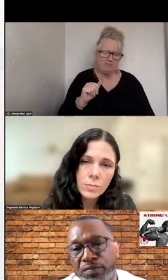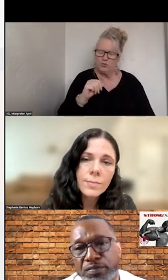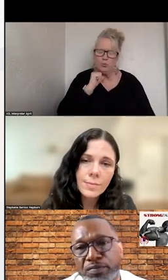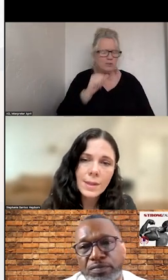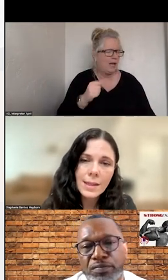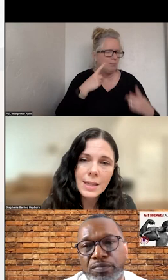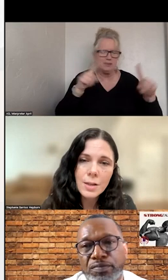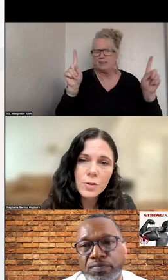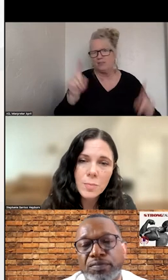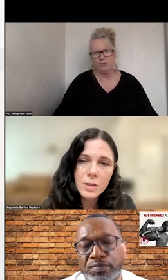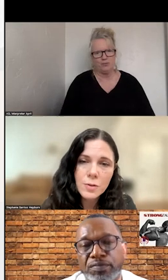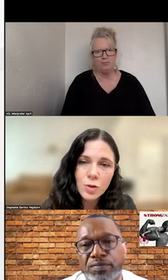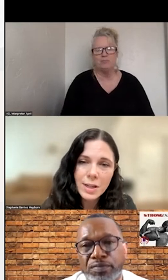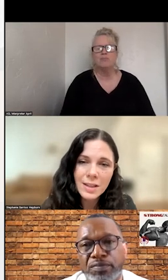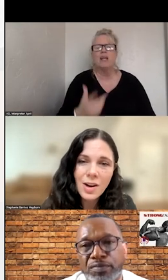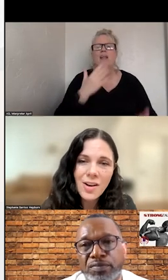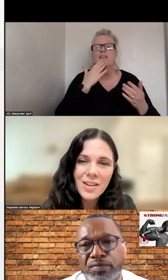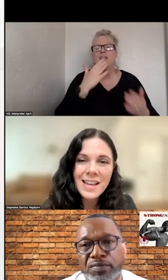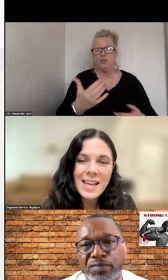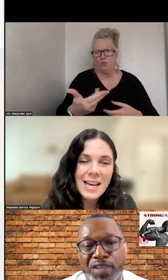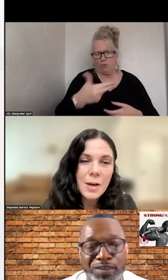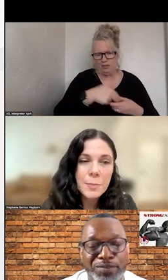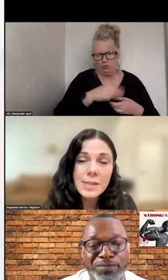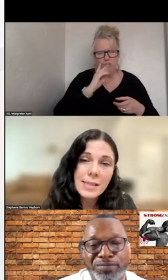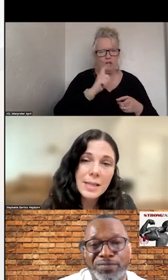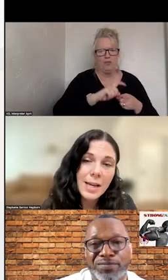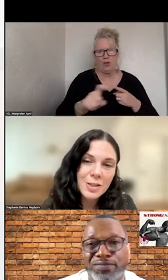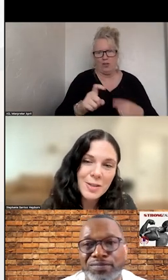: THANK YOU SO MUCH FOR JOINING THE CALL. SECOND IT BACK TO